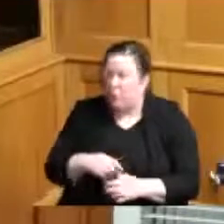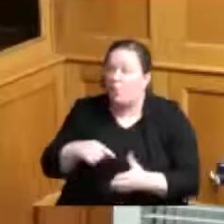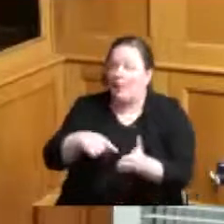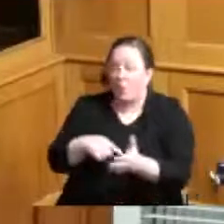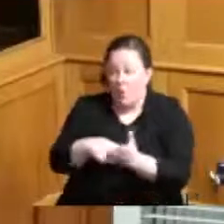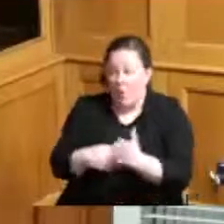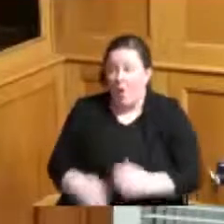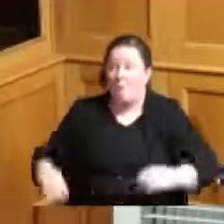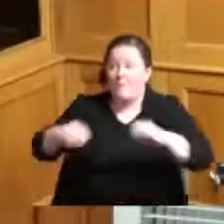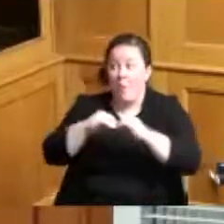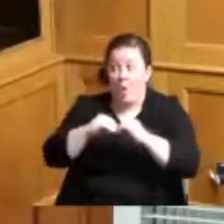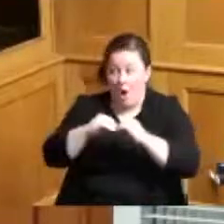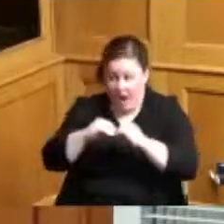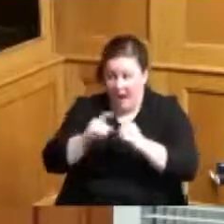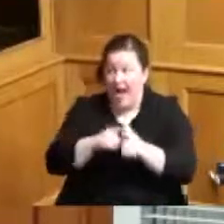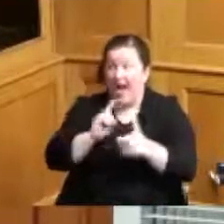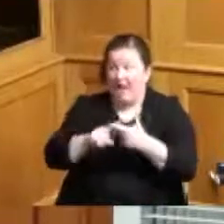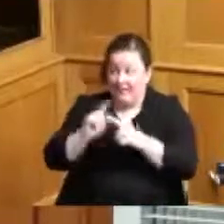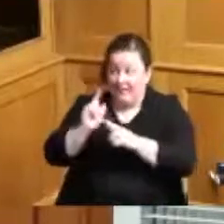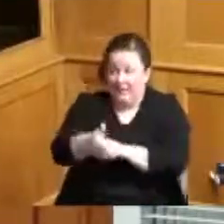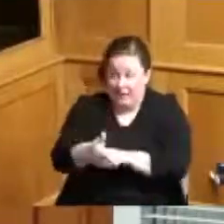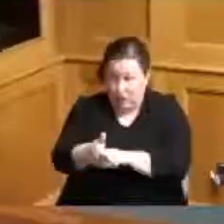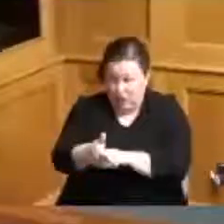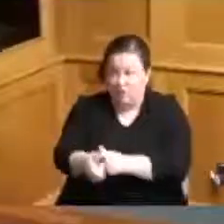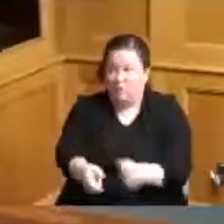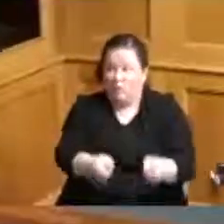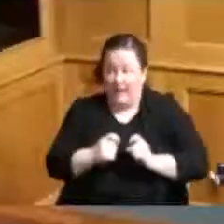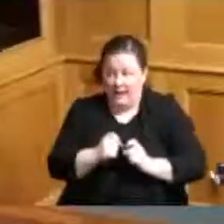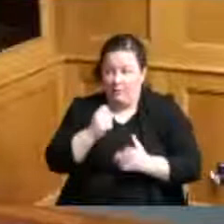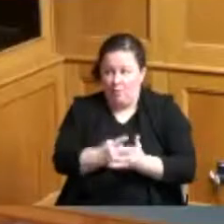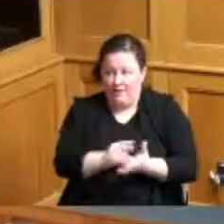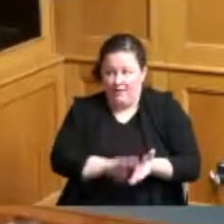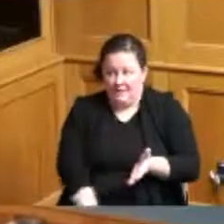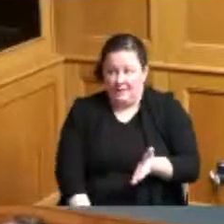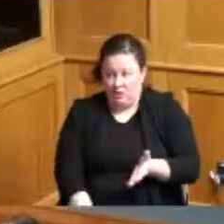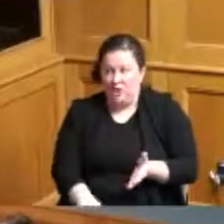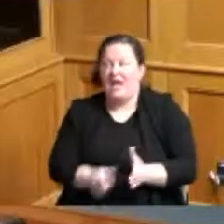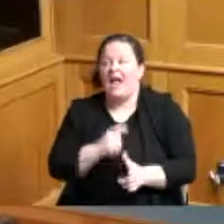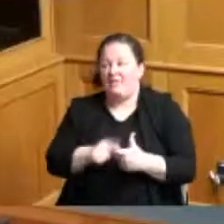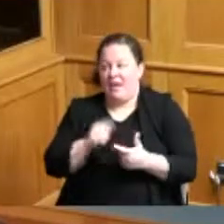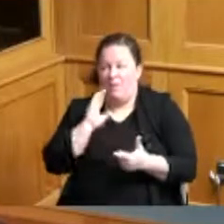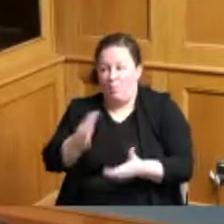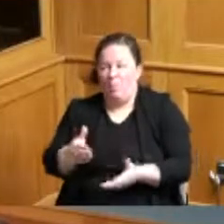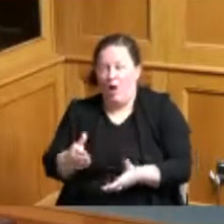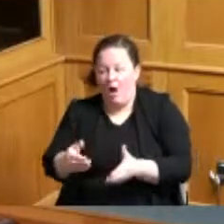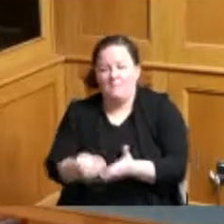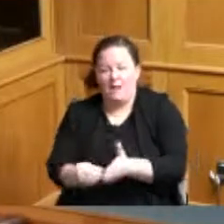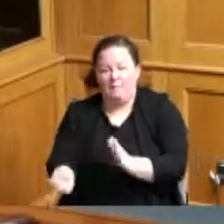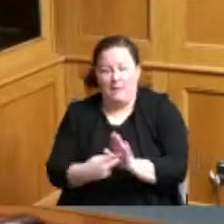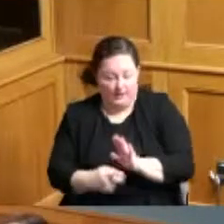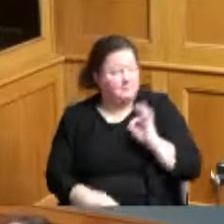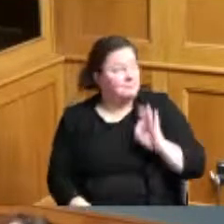years ahead okay great thank you thank you john thank you thank you for that explanation I just